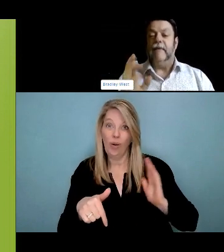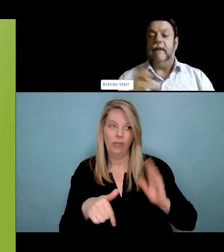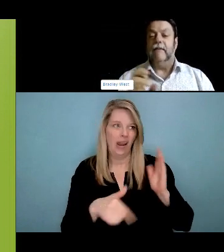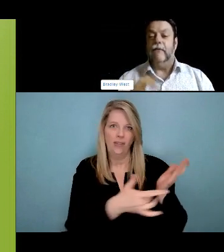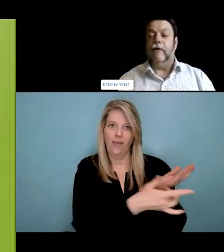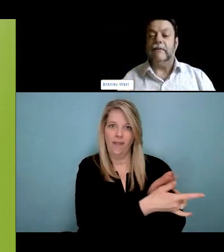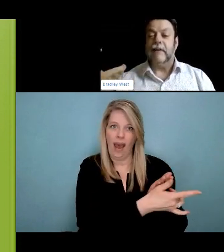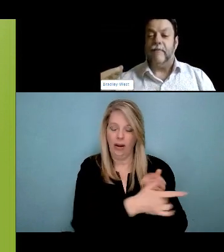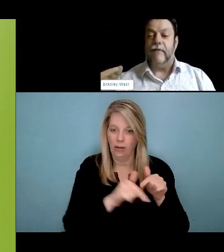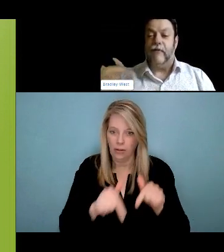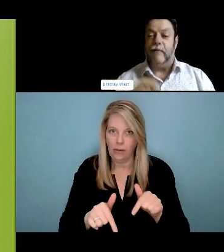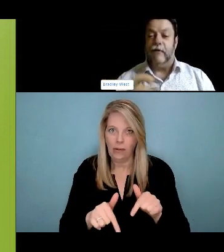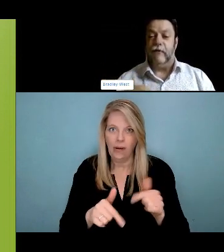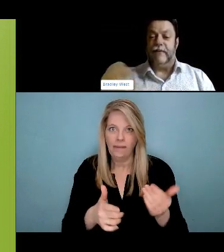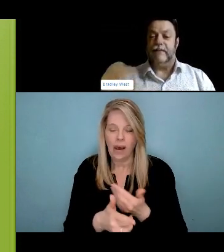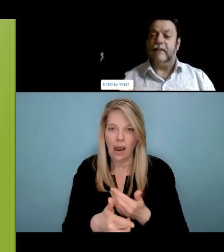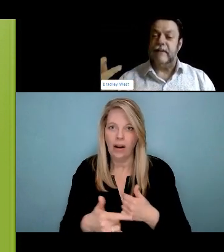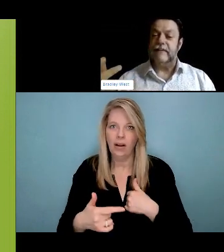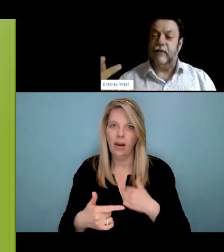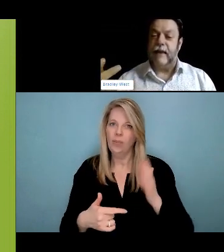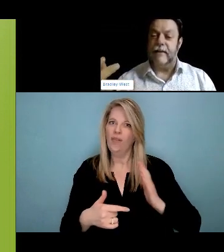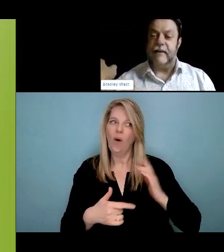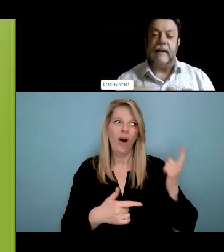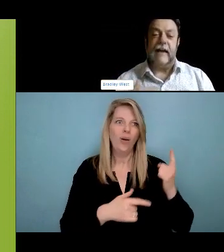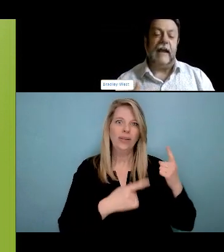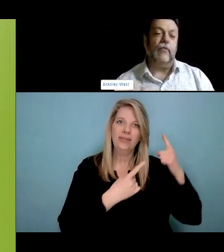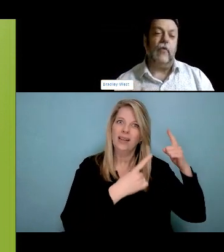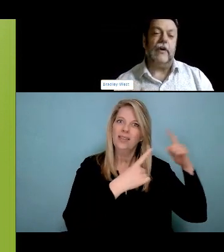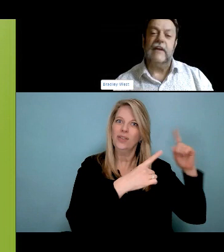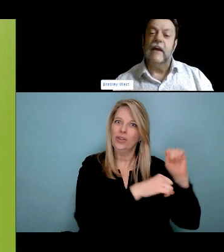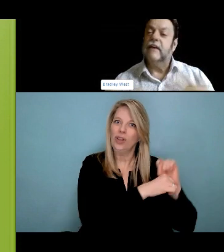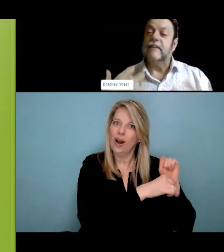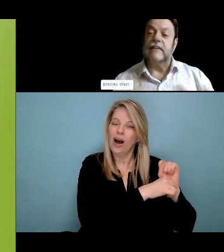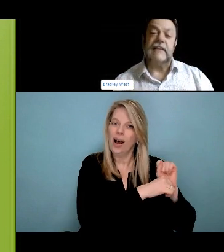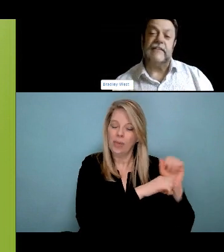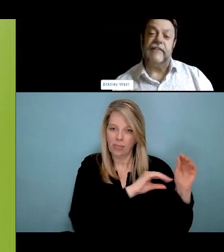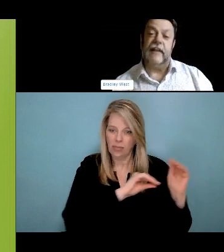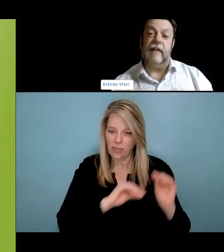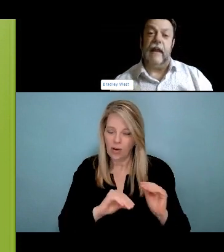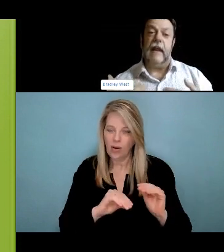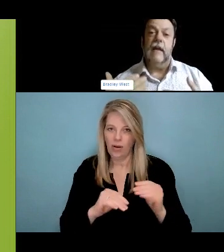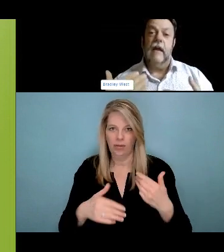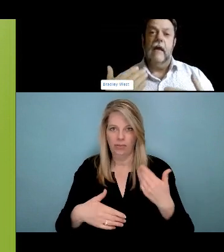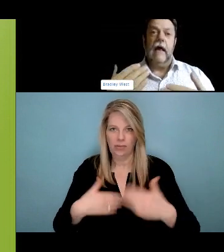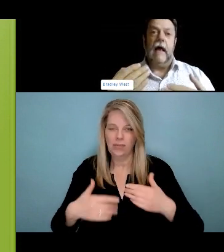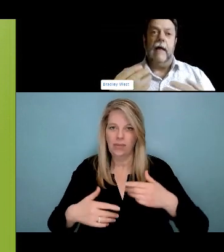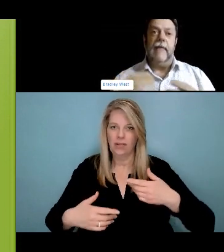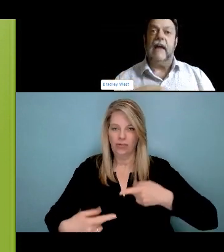The land teaches us so much. The ancestors are with us. And we learn not only from the